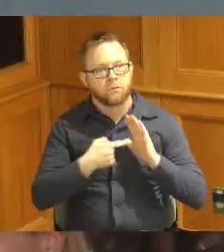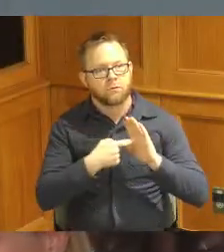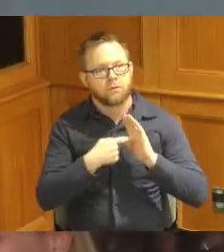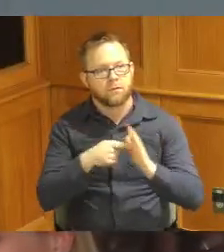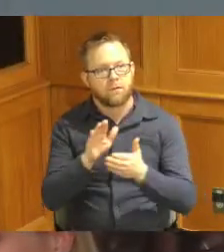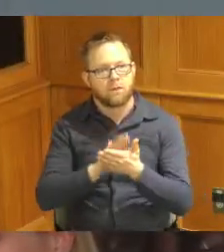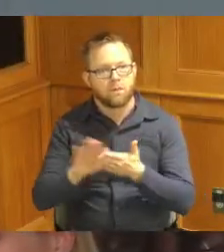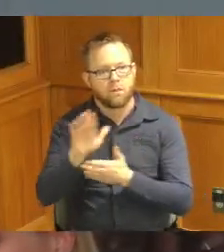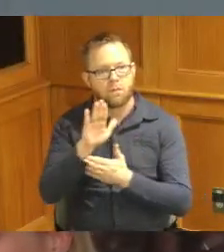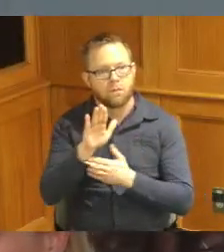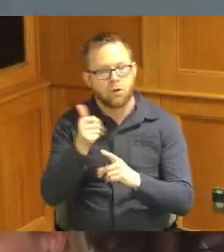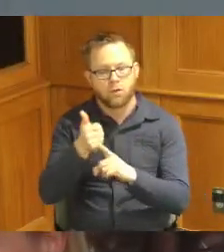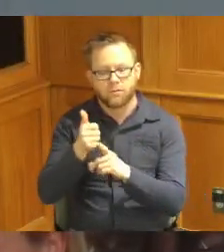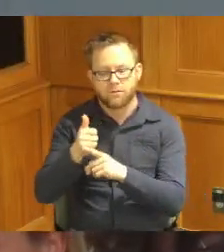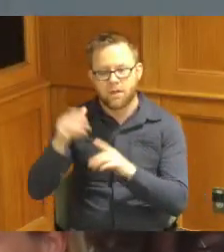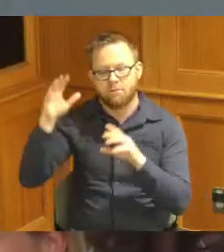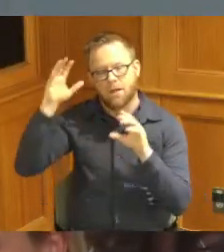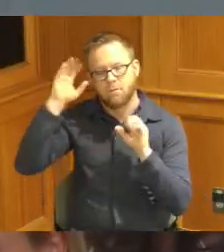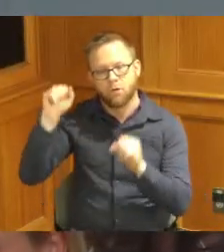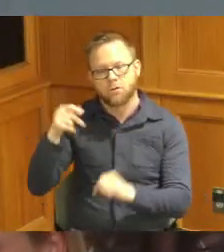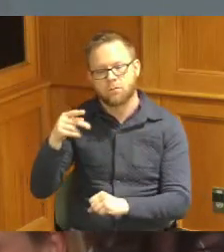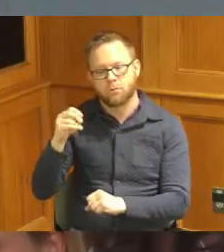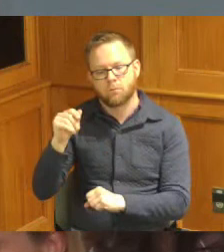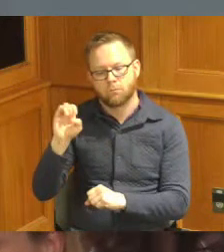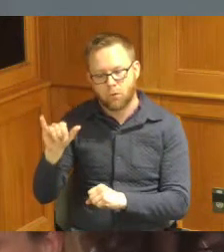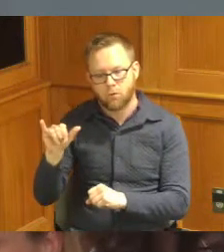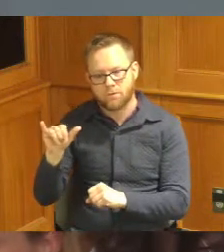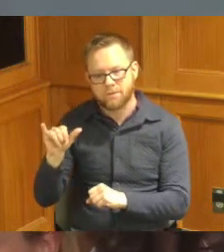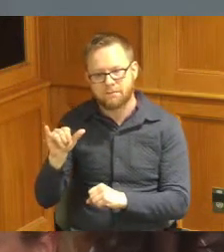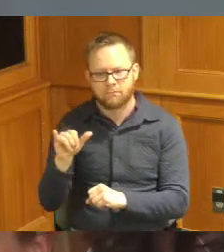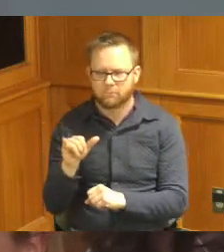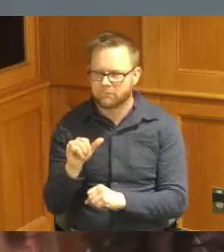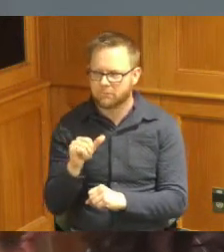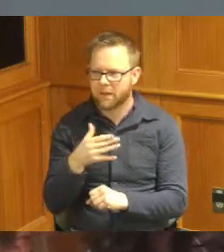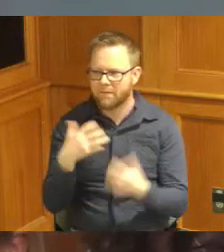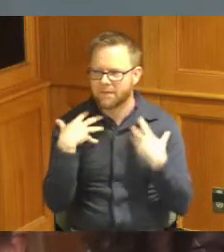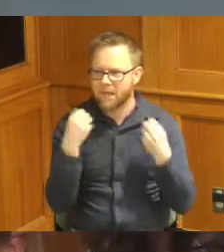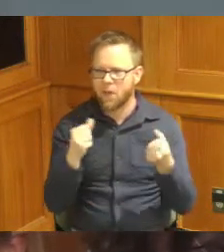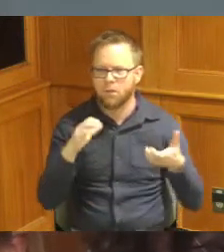and President Posey as well as on behalf of Health collaborative and we're very